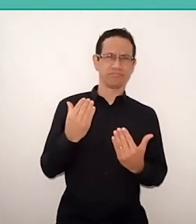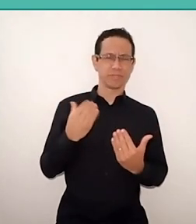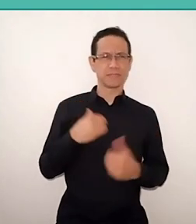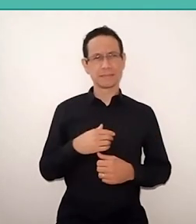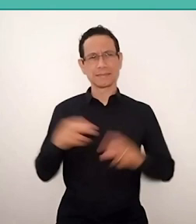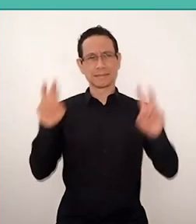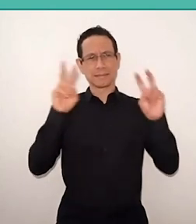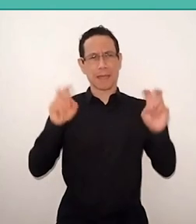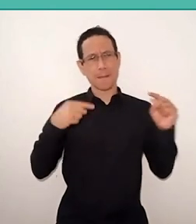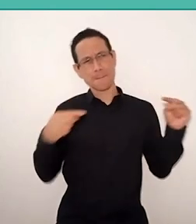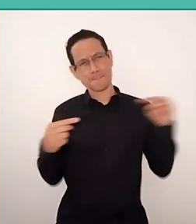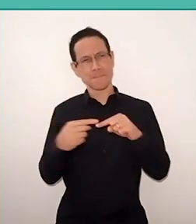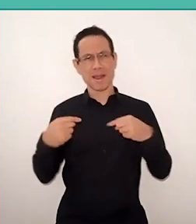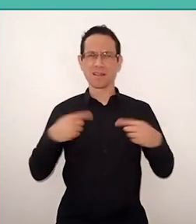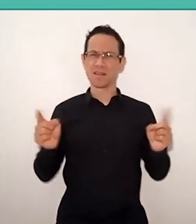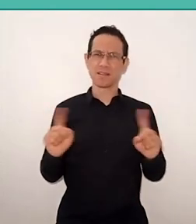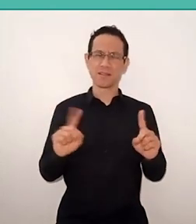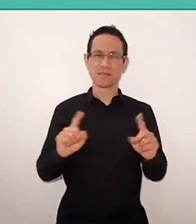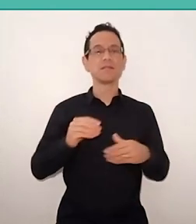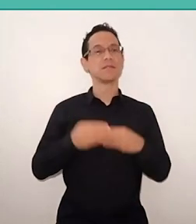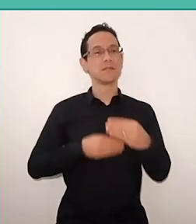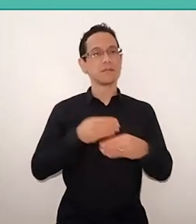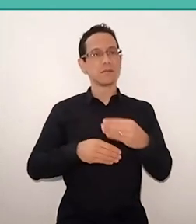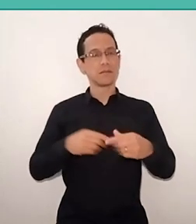But when I started working in Africa,